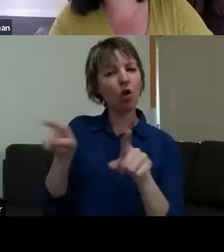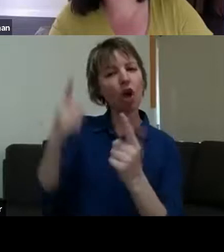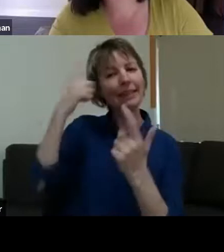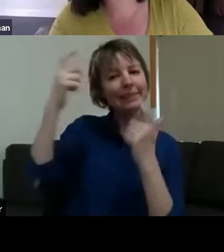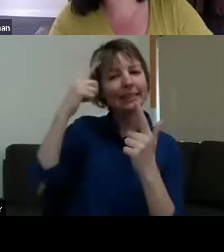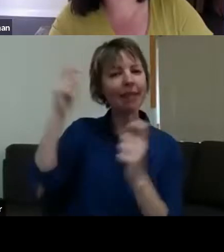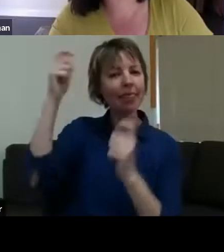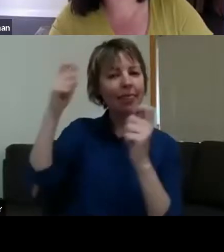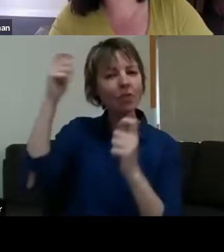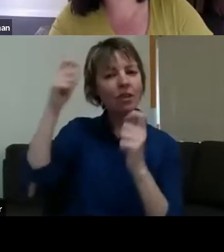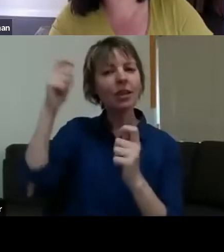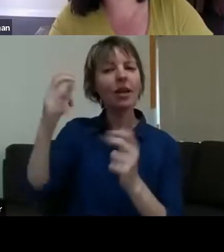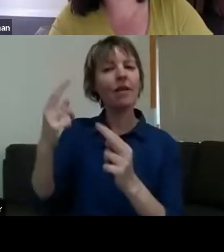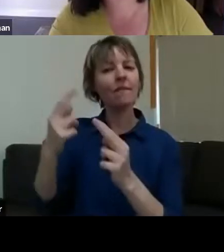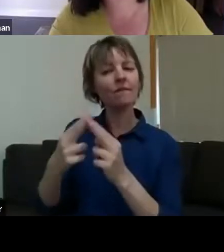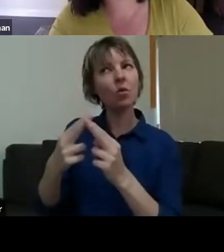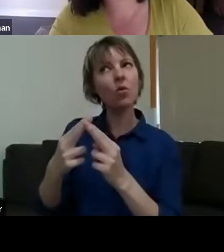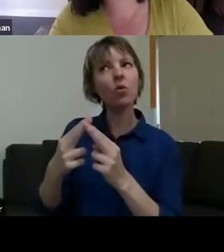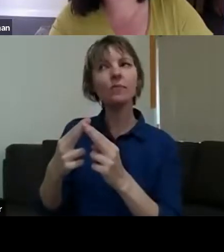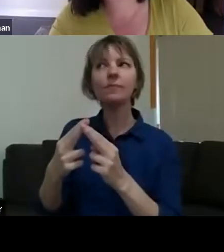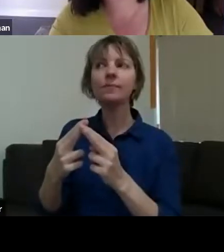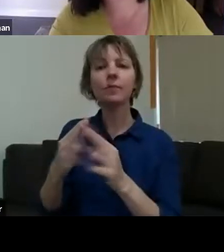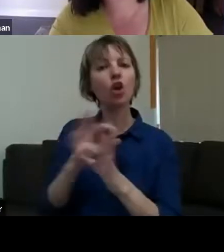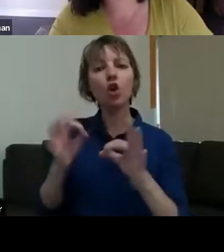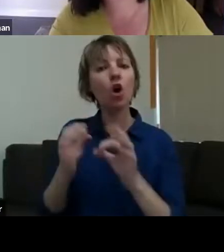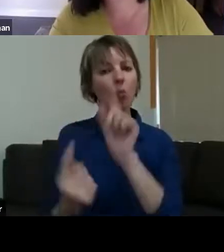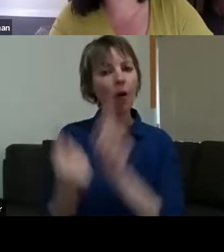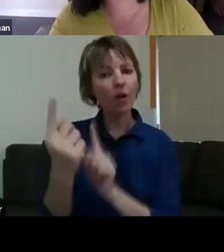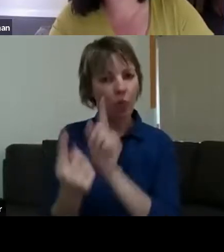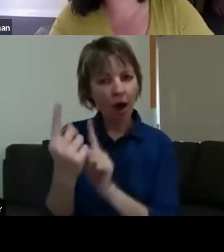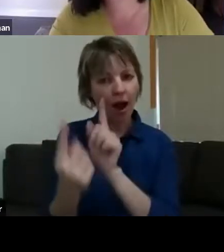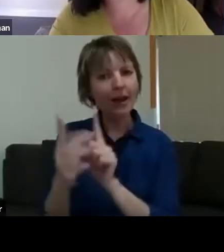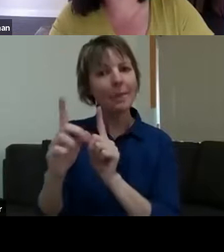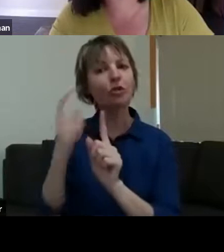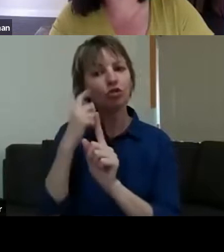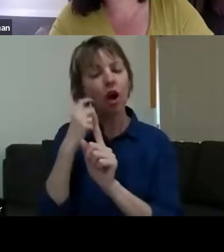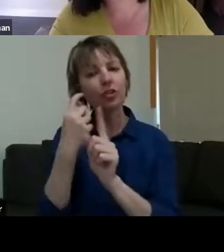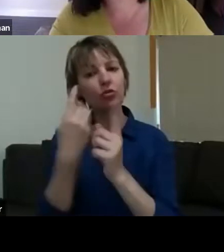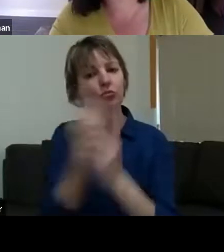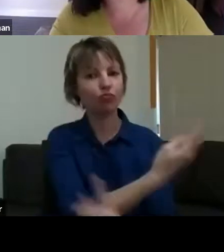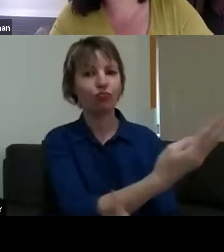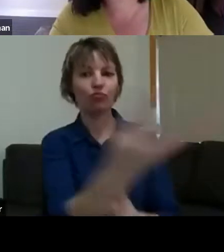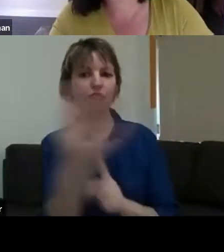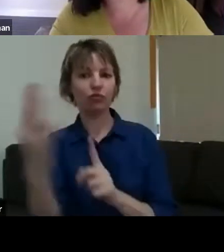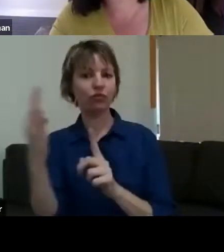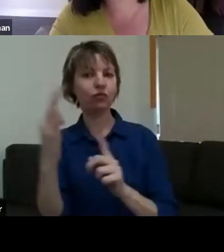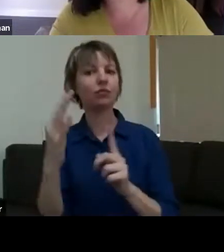brushes they were, as you could gather in a weekend, to a community process. So I would say, on that level, yes, we were. And we did a